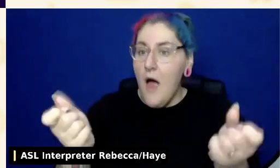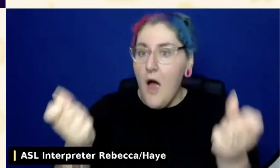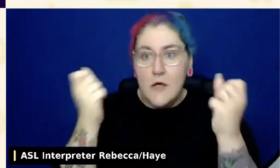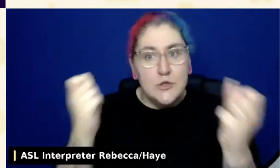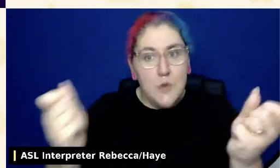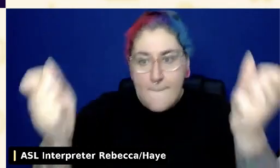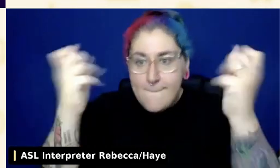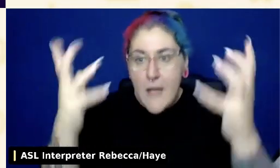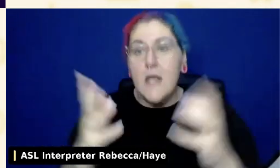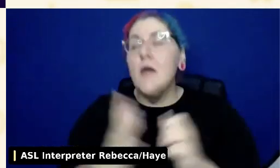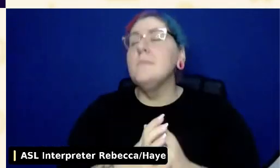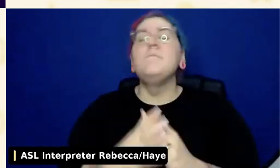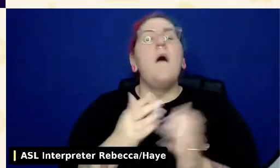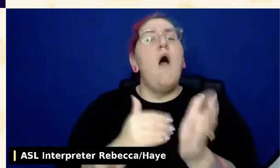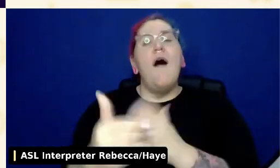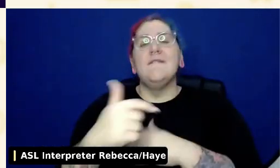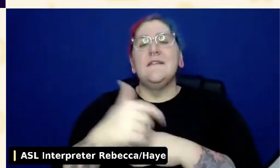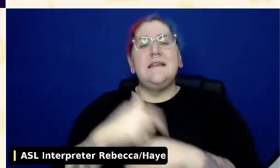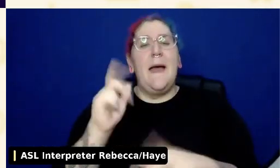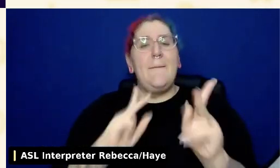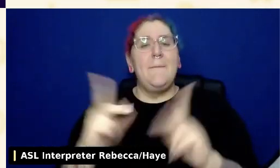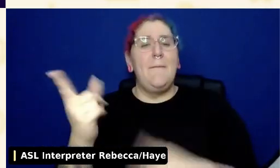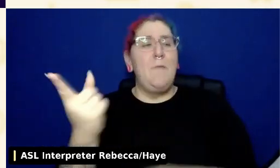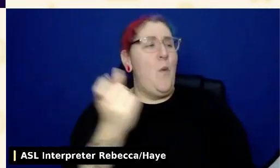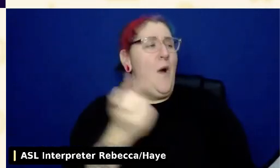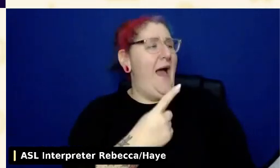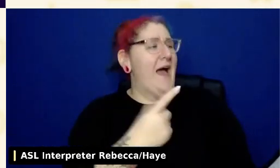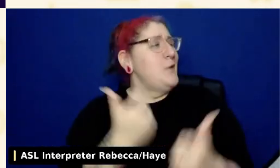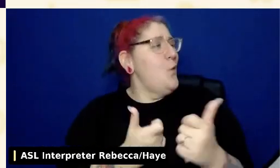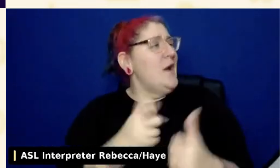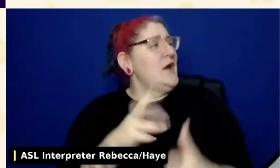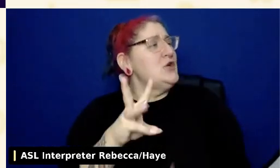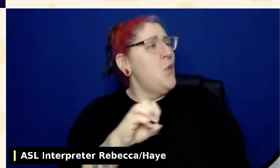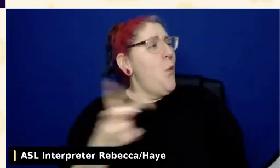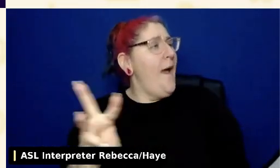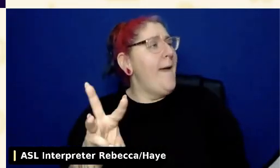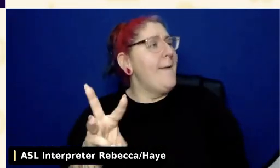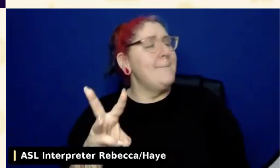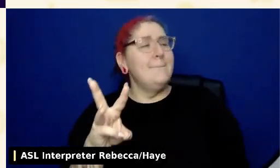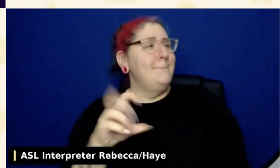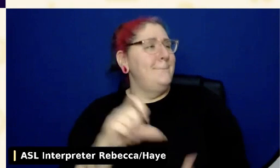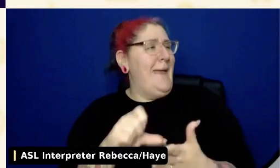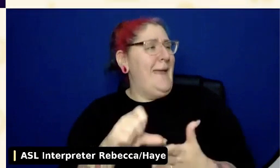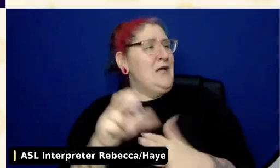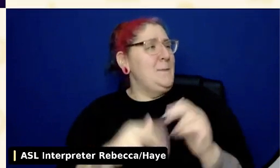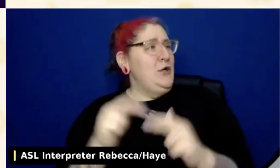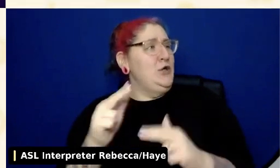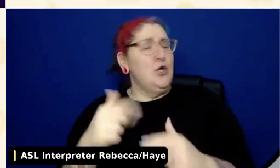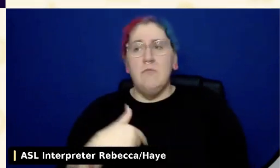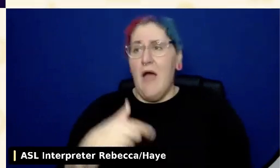which page builder do you recommend, for example. Well, I haven't tried all the page builders, so it's really hard